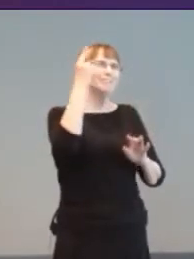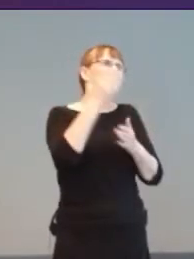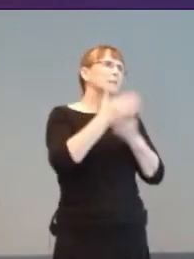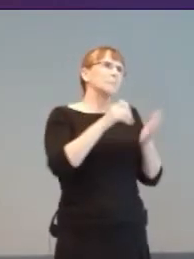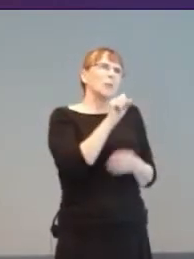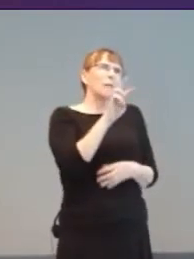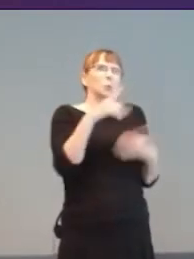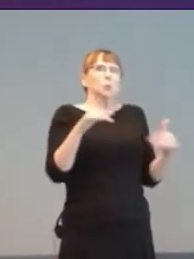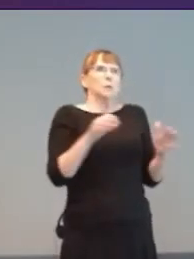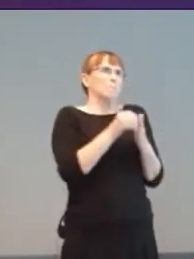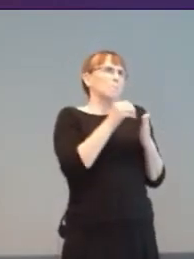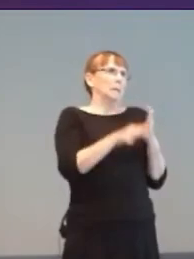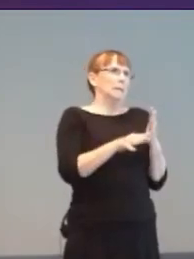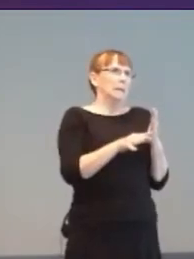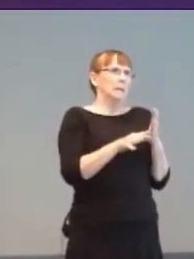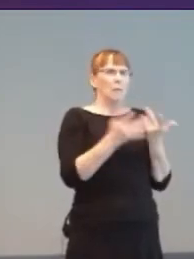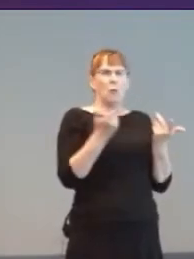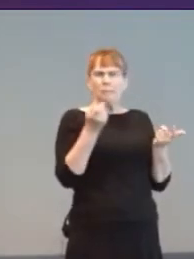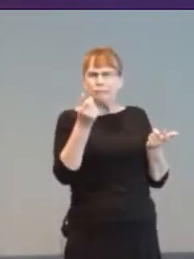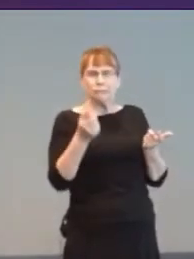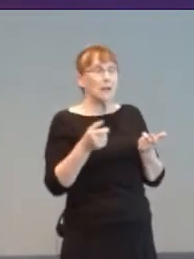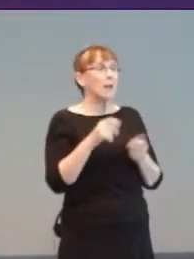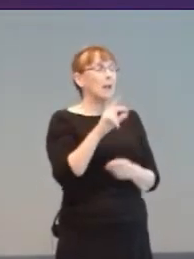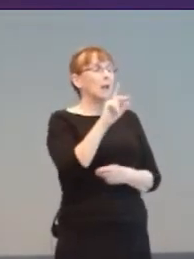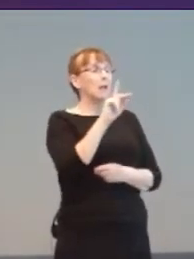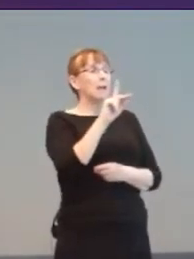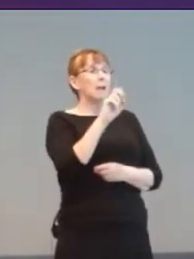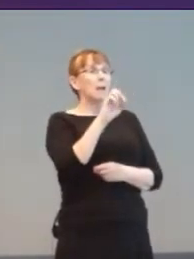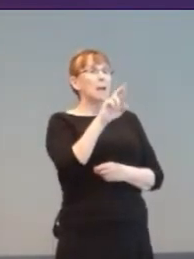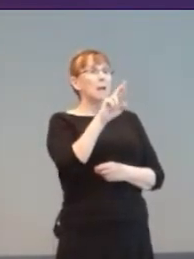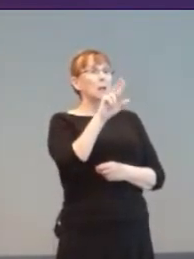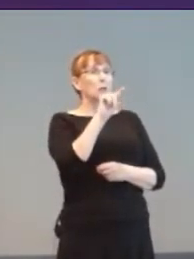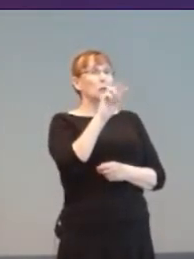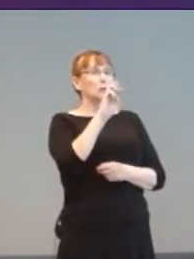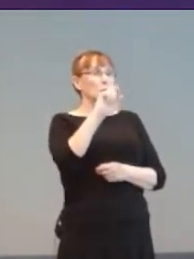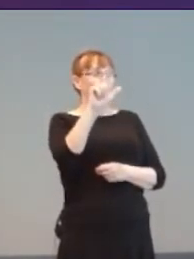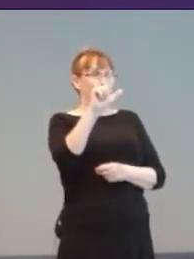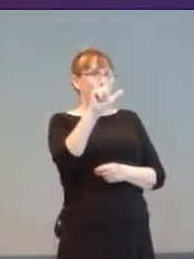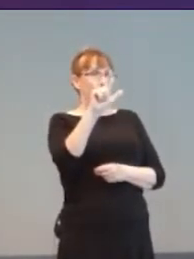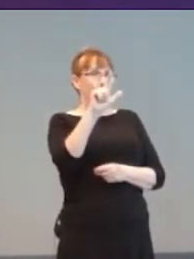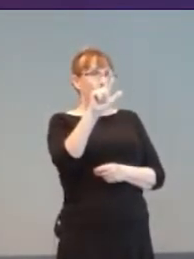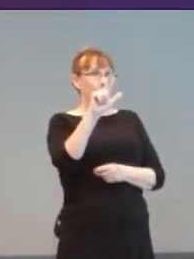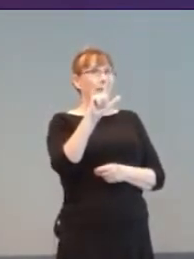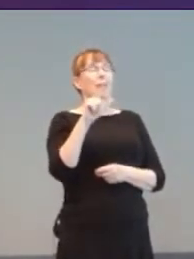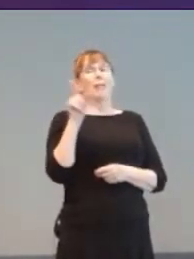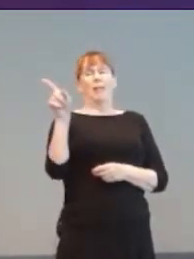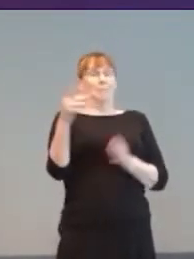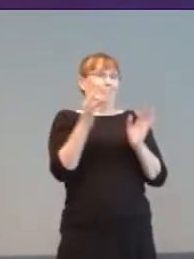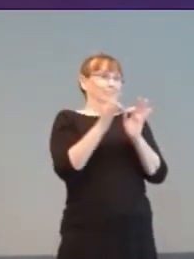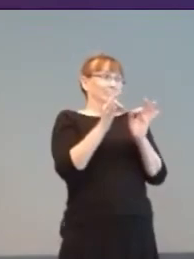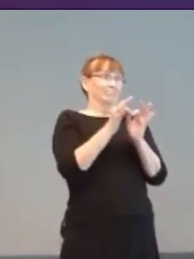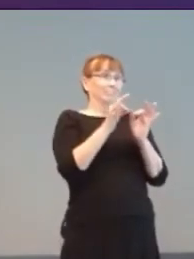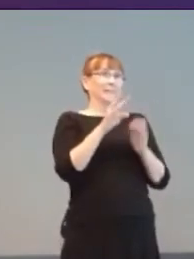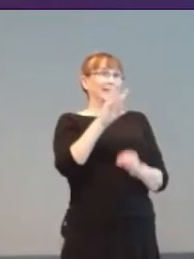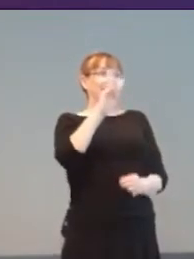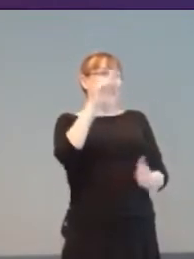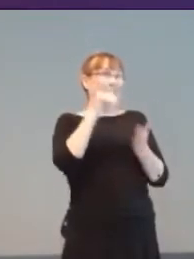In 1984 The Kurzweil voice input system was $6500 US dollars.